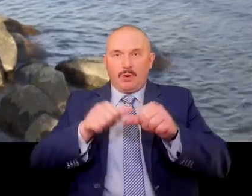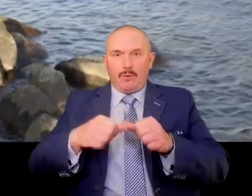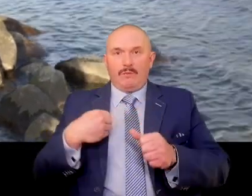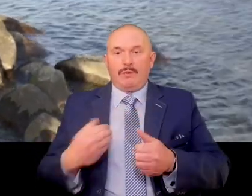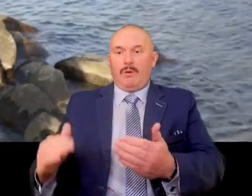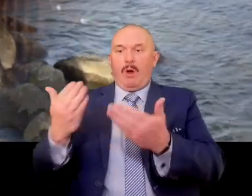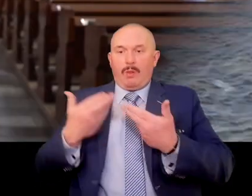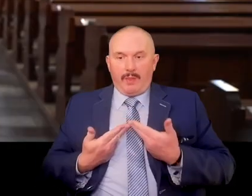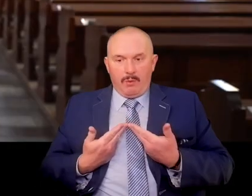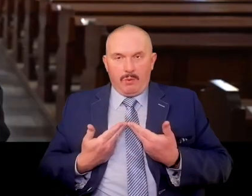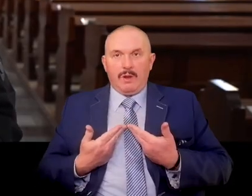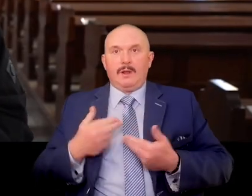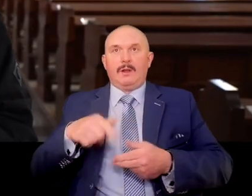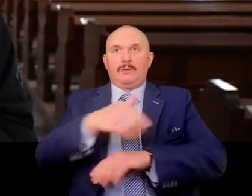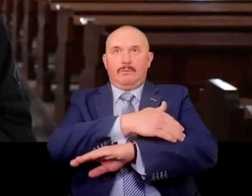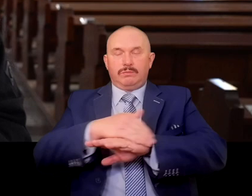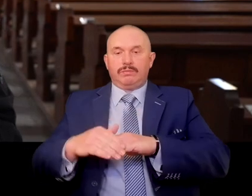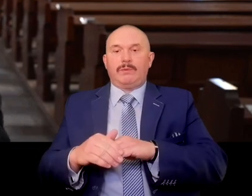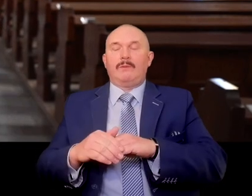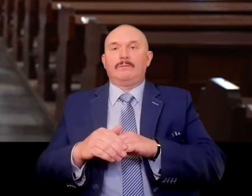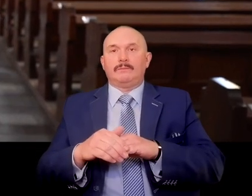We are inside the church in Mechow.